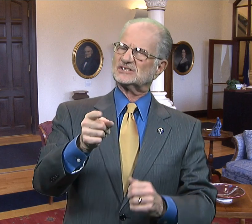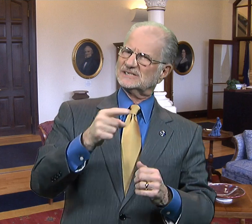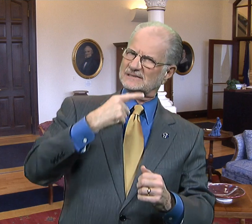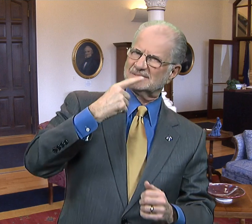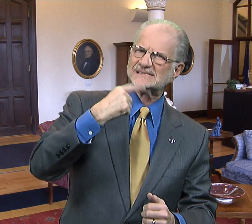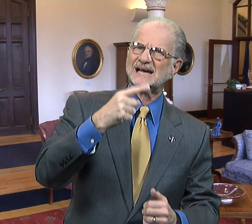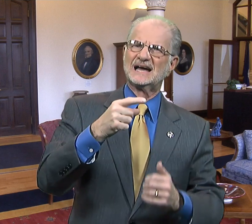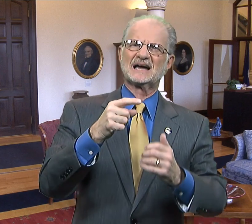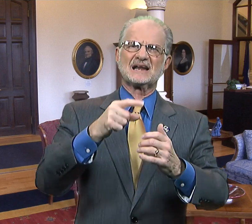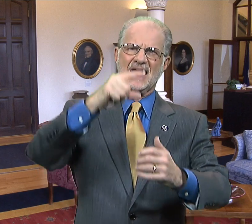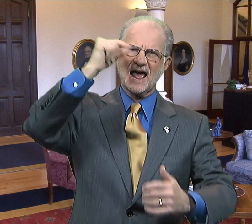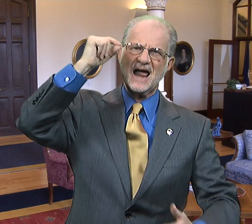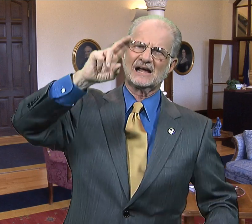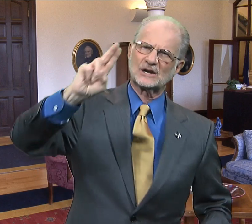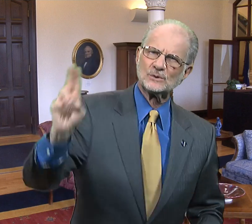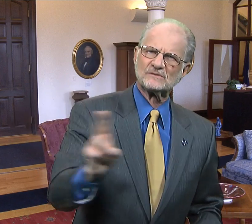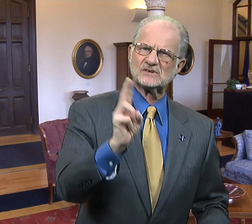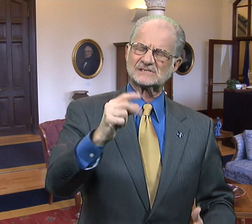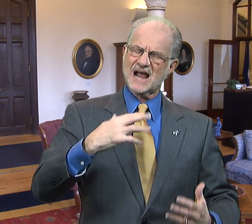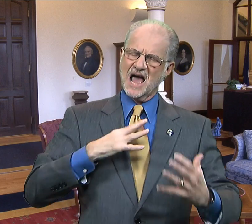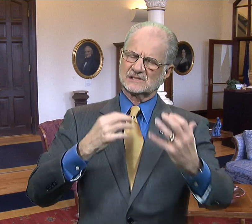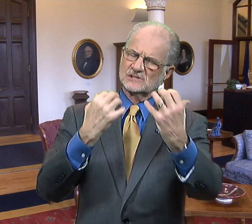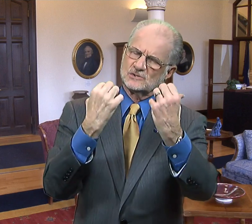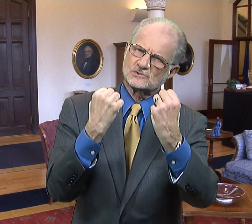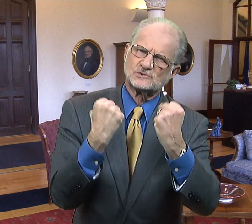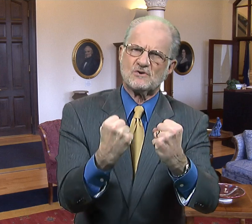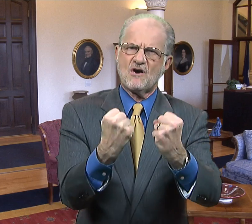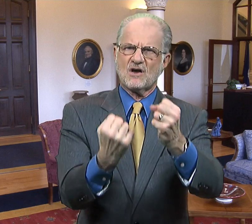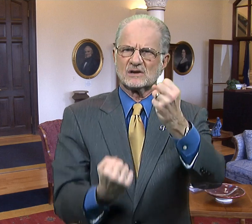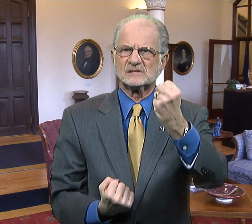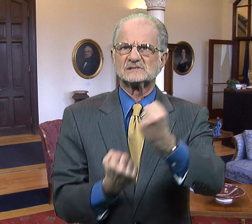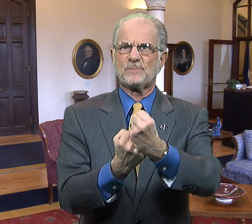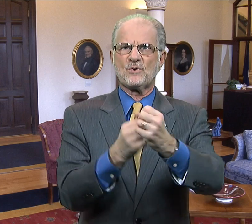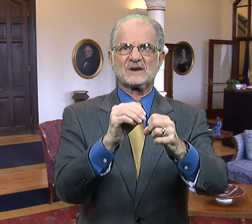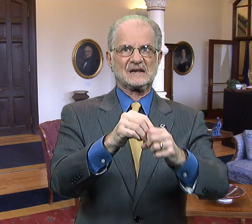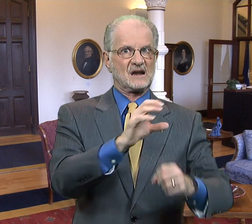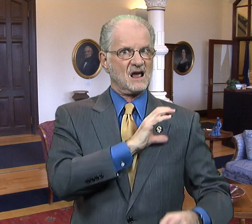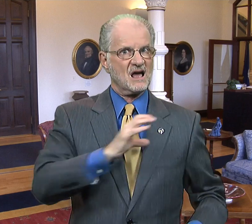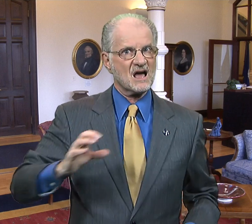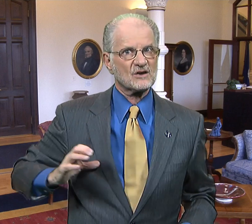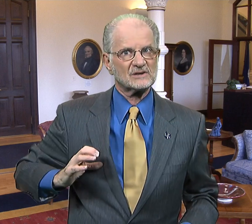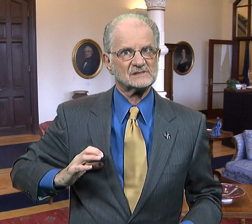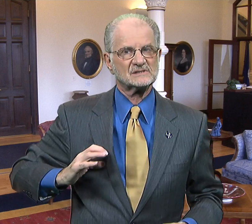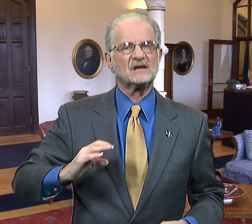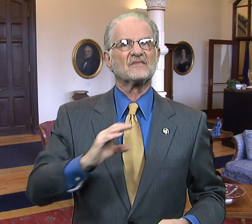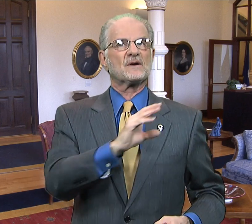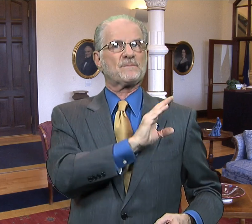She said Gallaudet University has strong support in Congress.